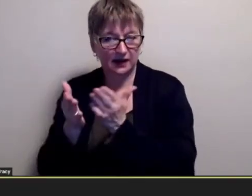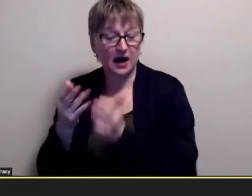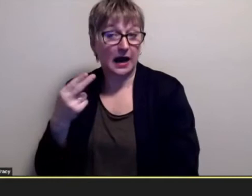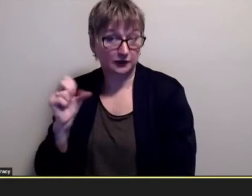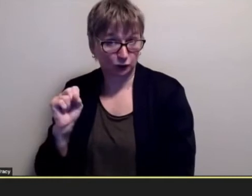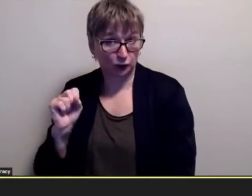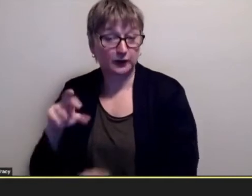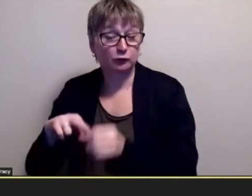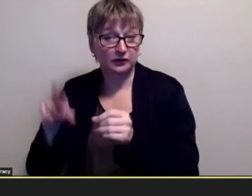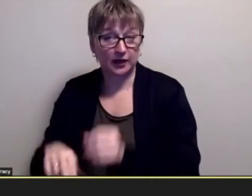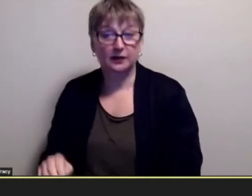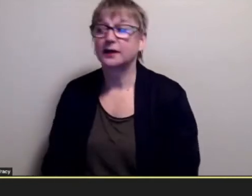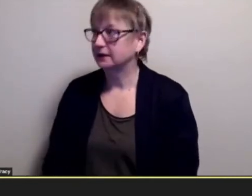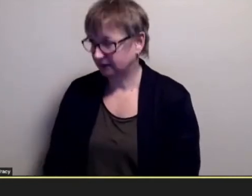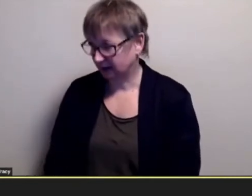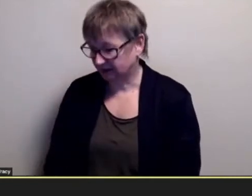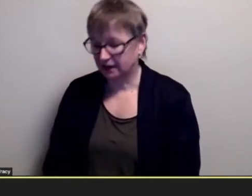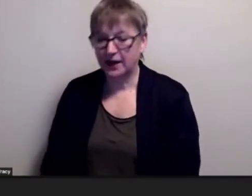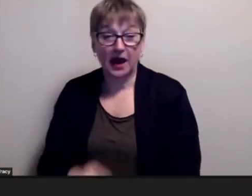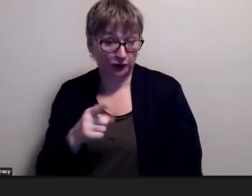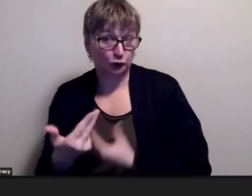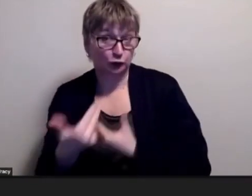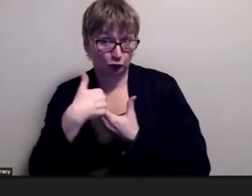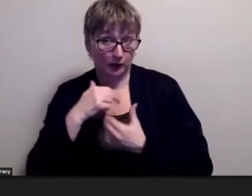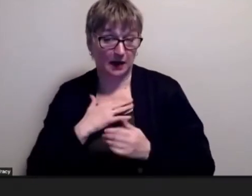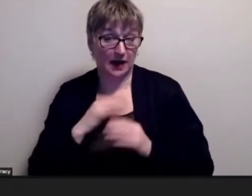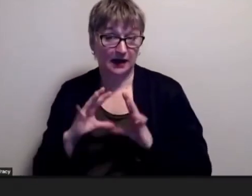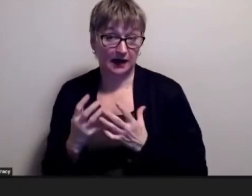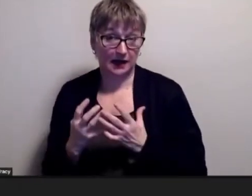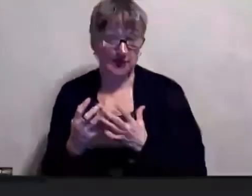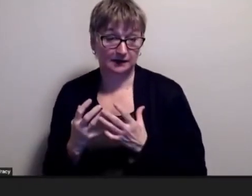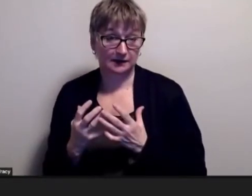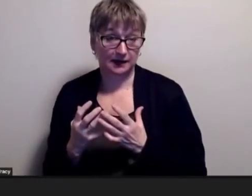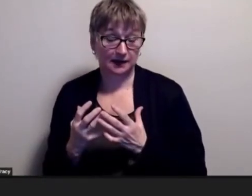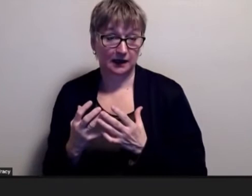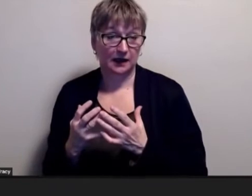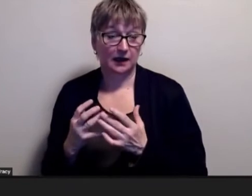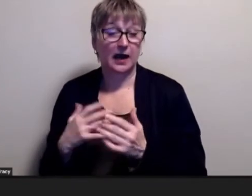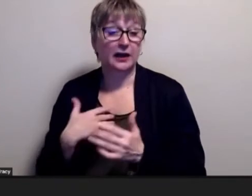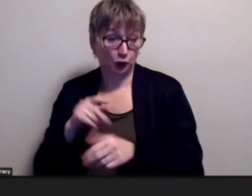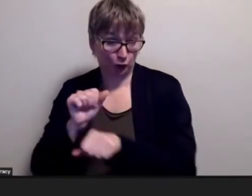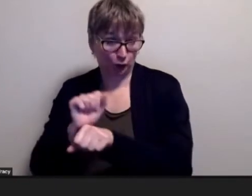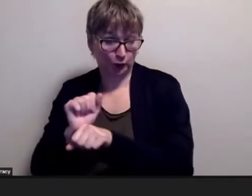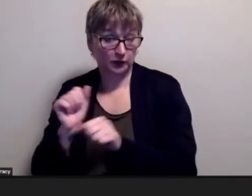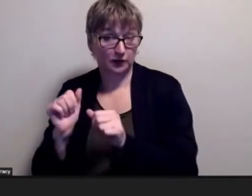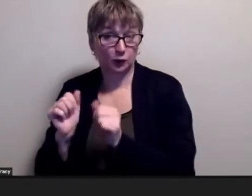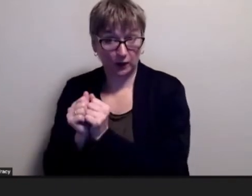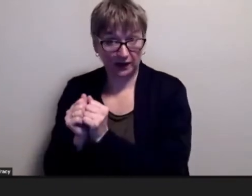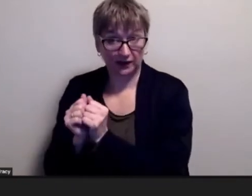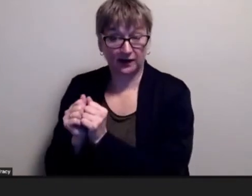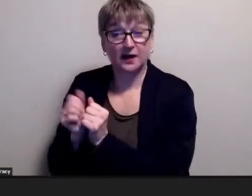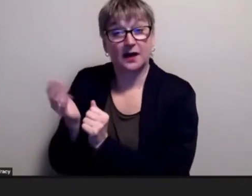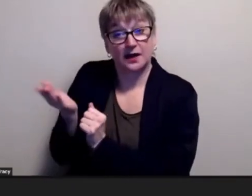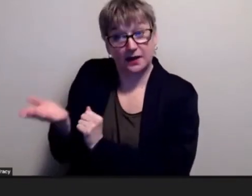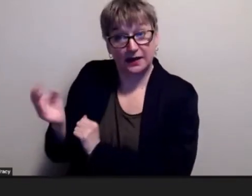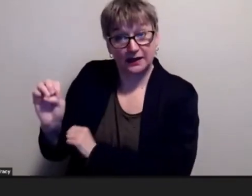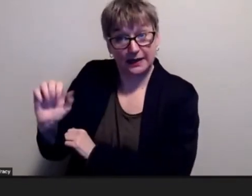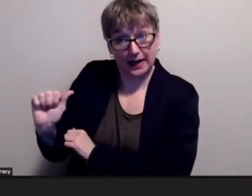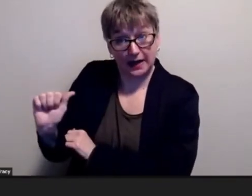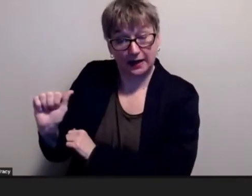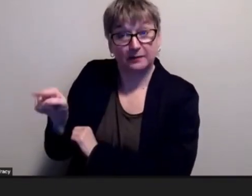i knew in my class um you worked with a dea who happened to also be a sign language interpreter